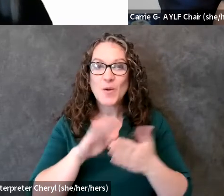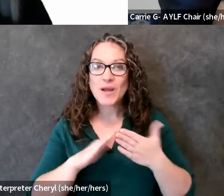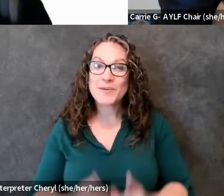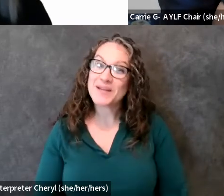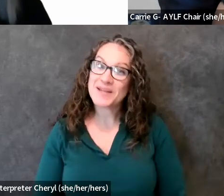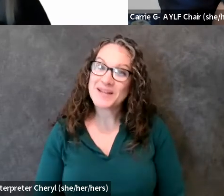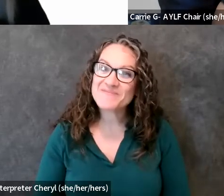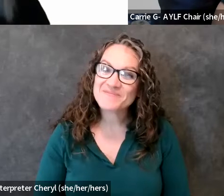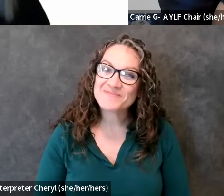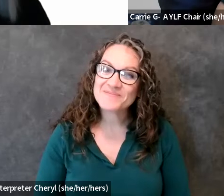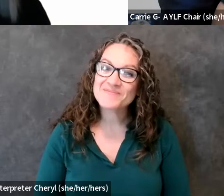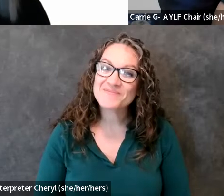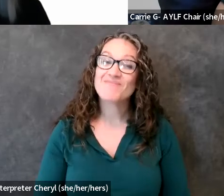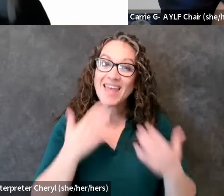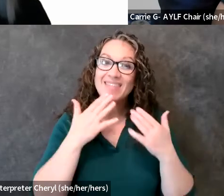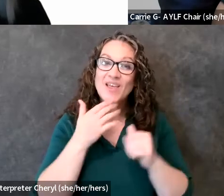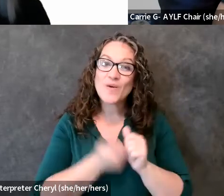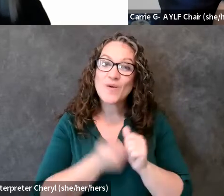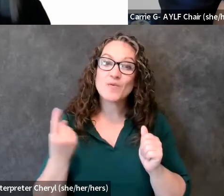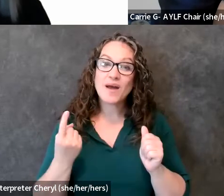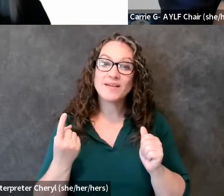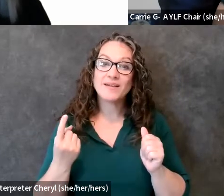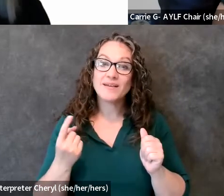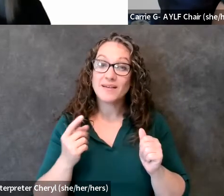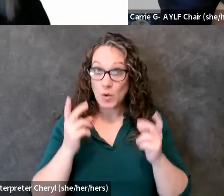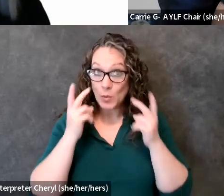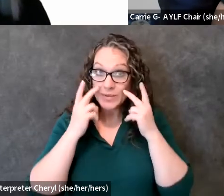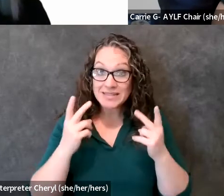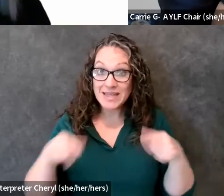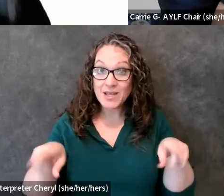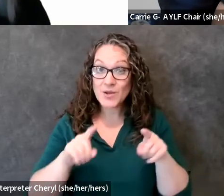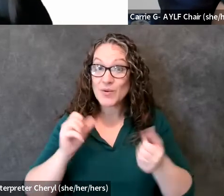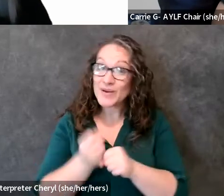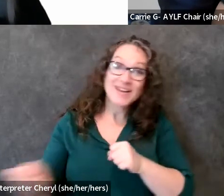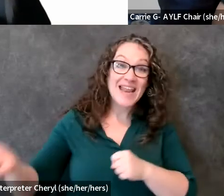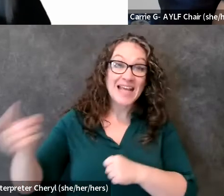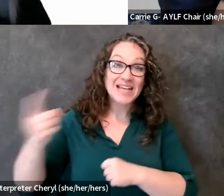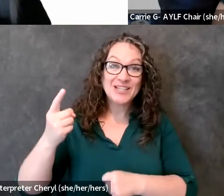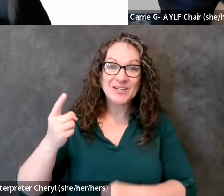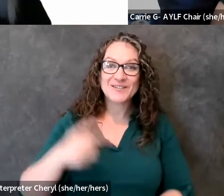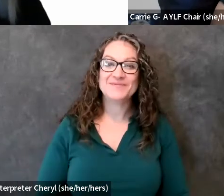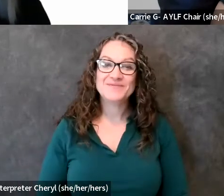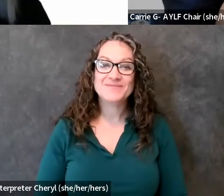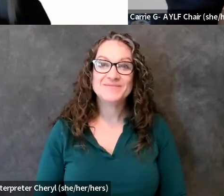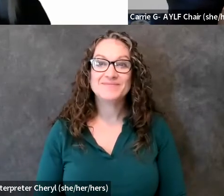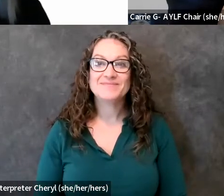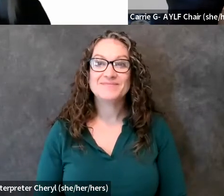right well thank you everybody so much and we will see you all hopefully next year thank you all okay